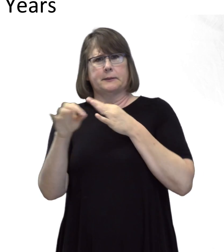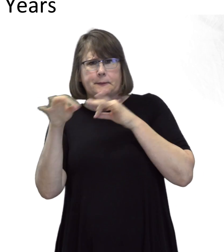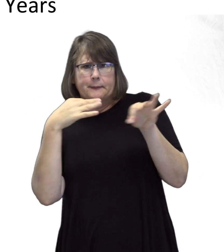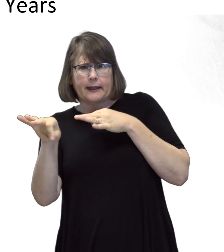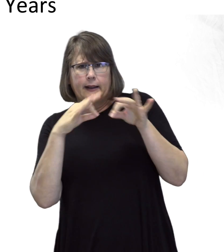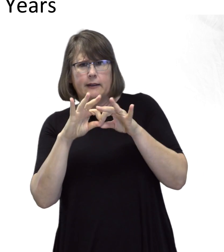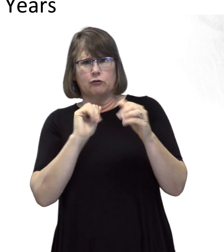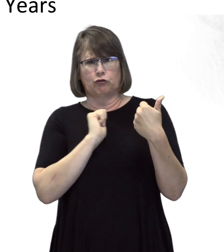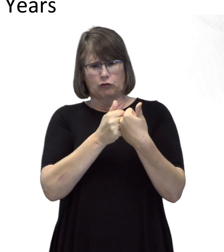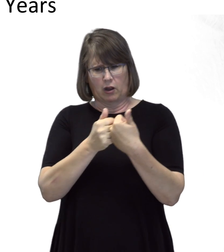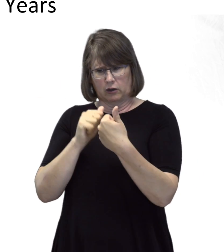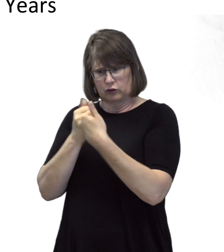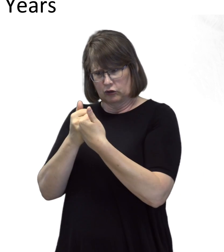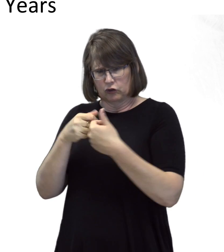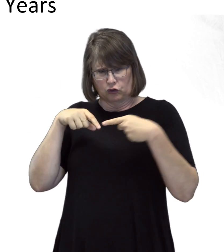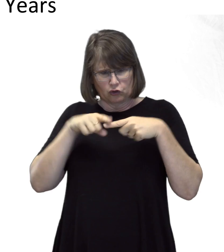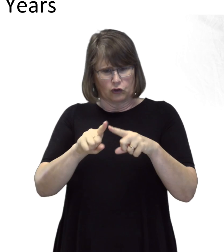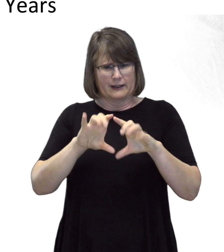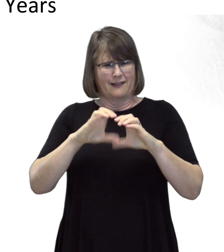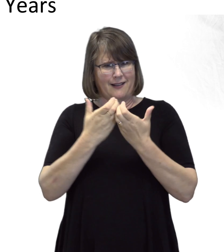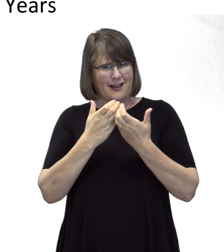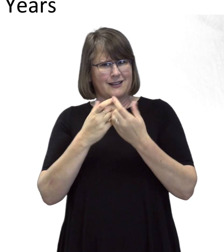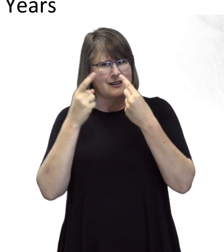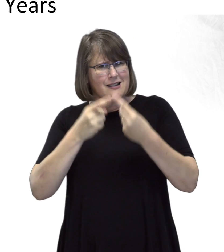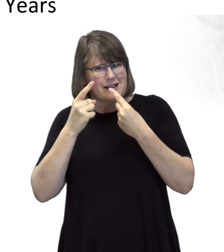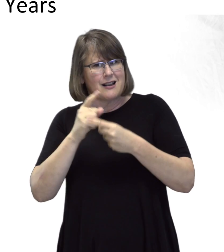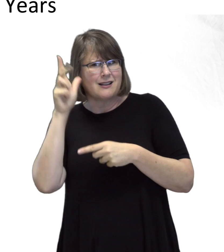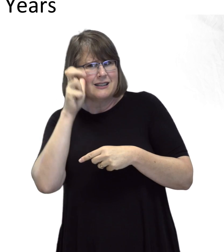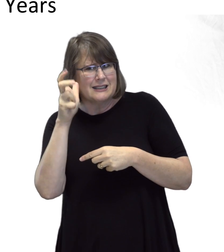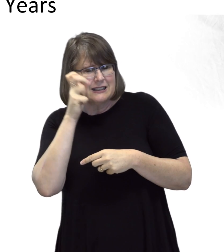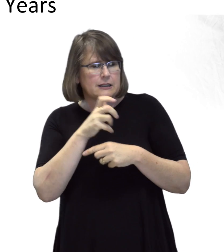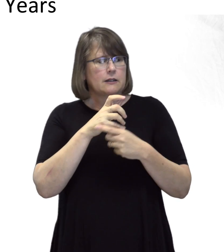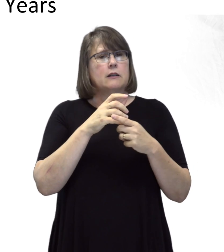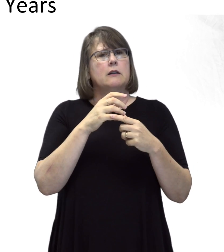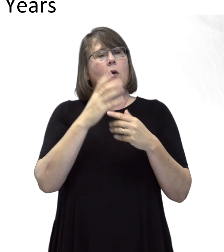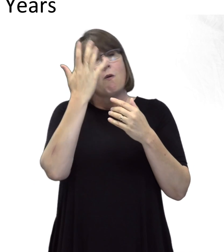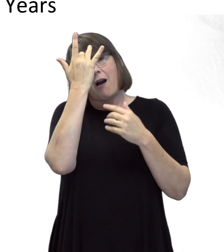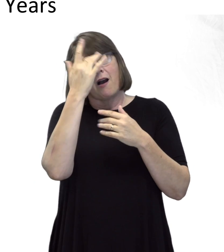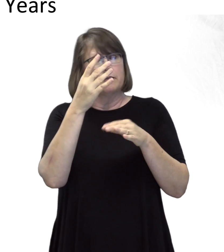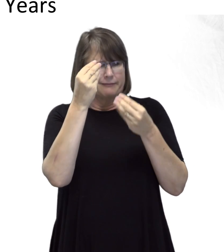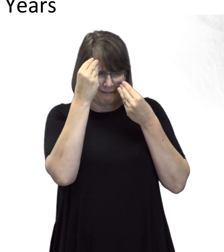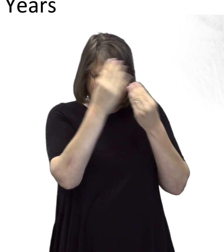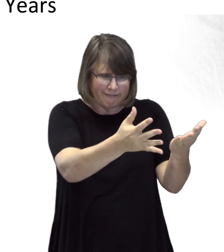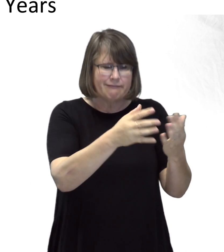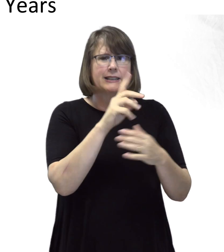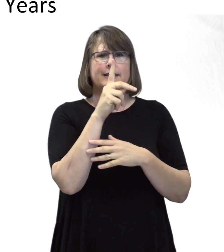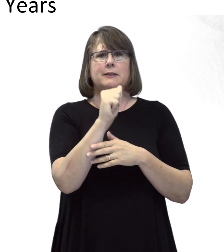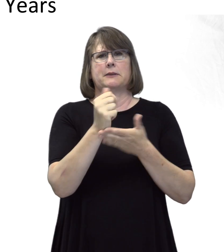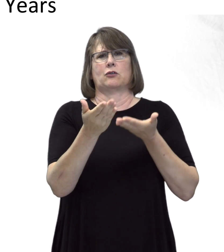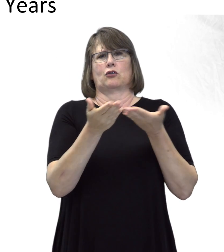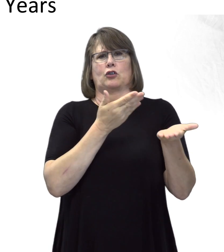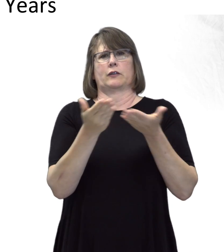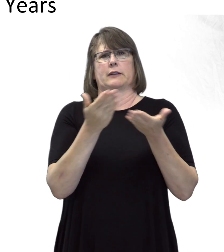they have in classrooms for disability services in college